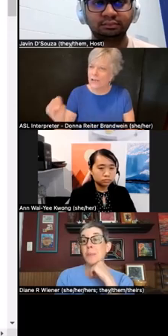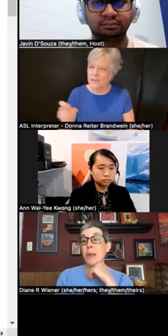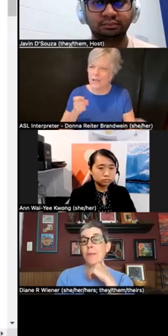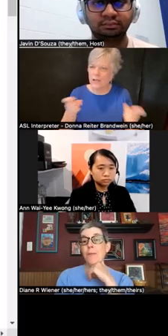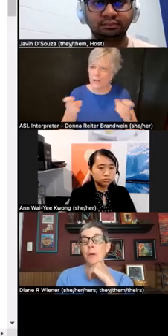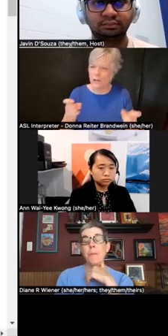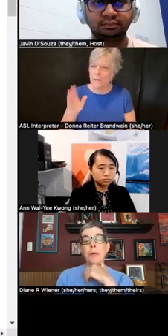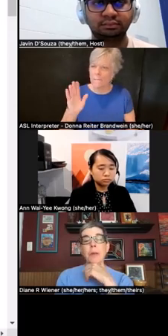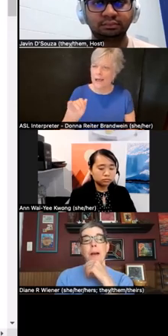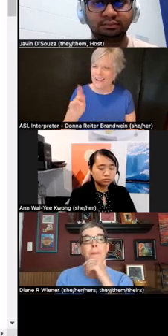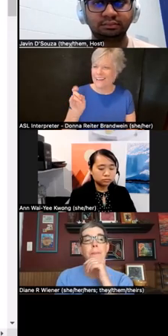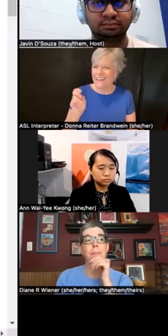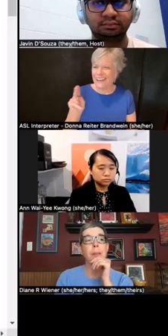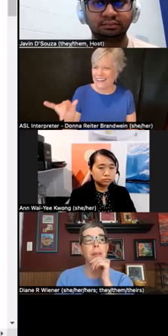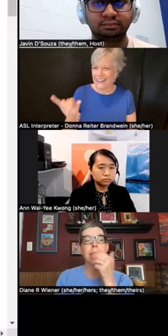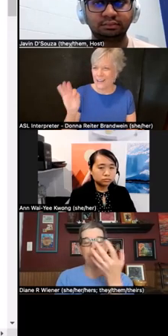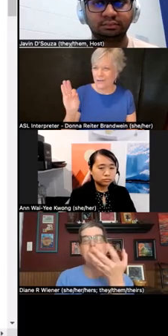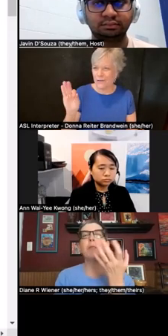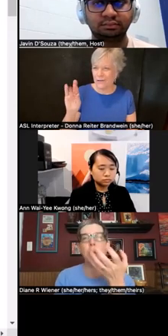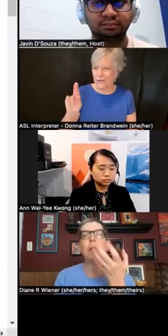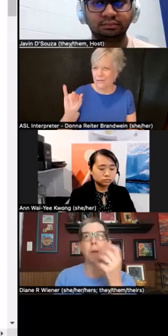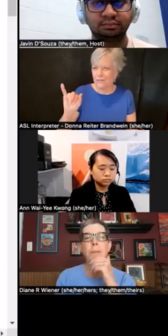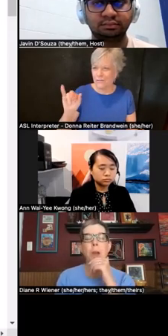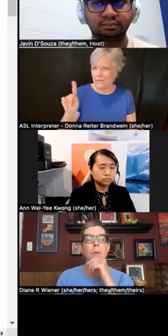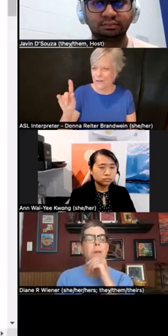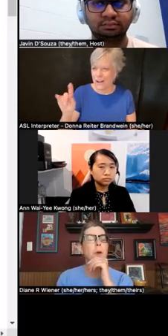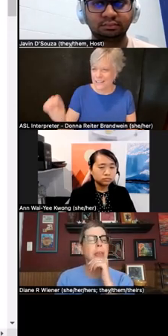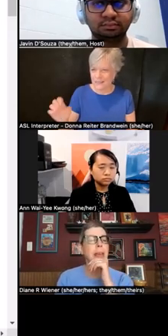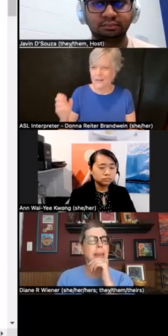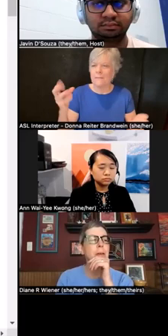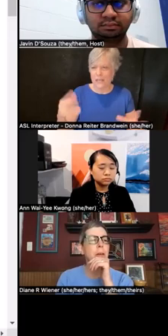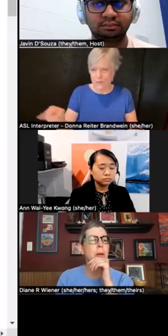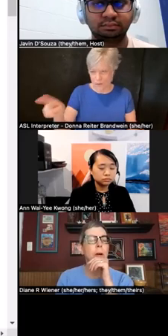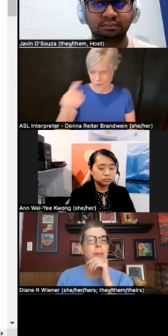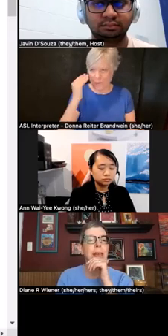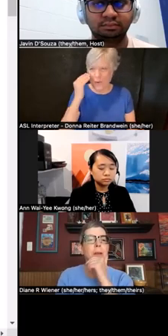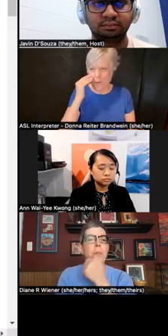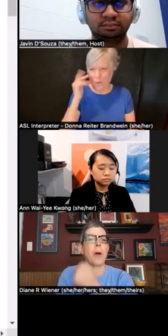Many of you here know Kenny, know of Kenny, or both.